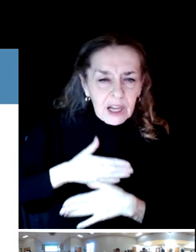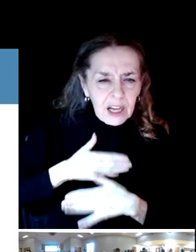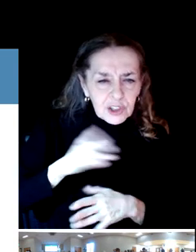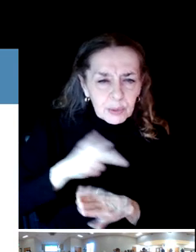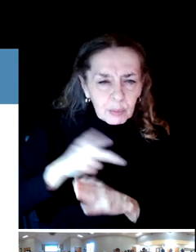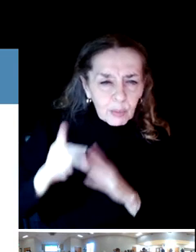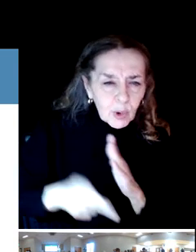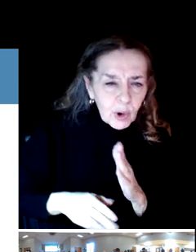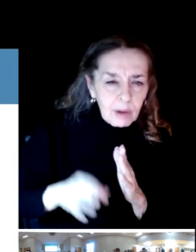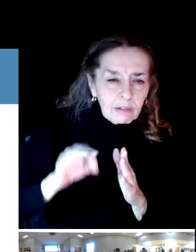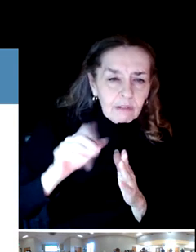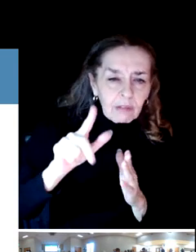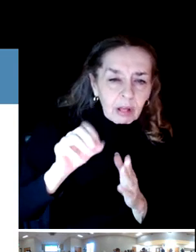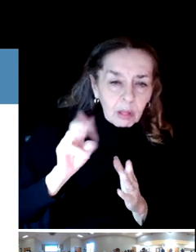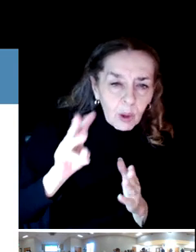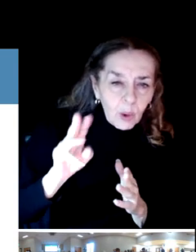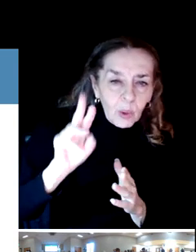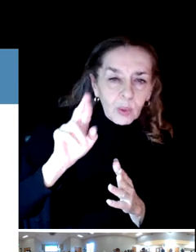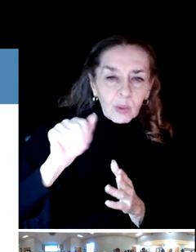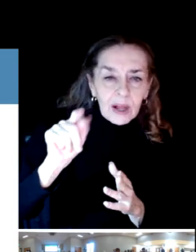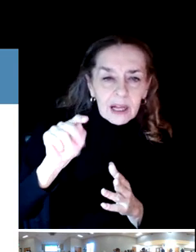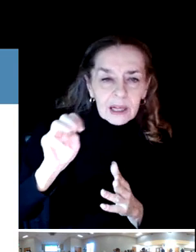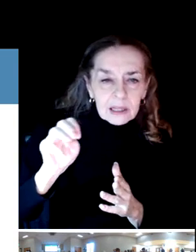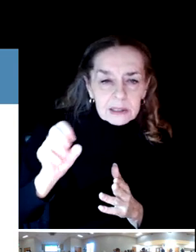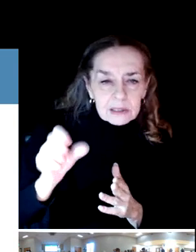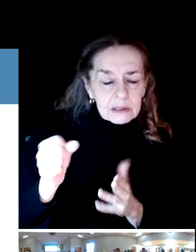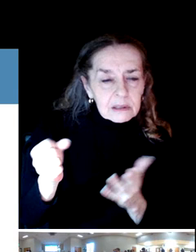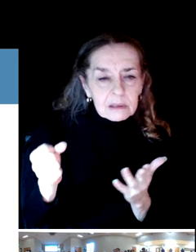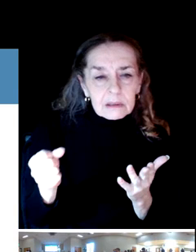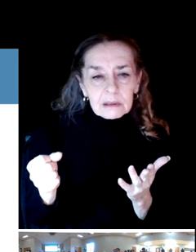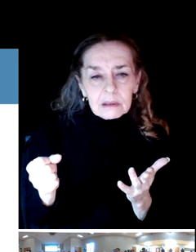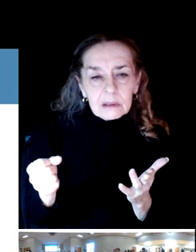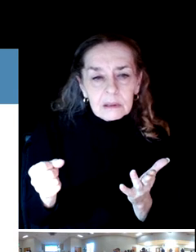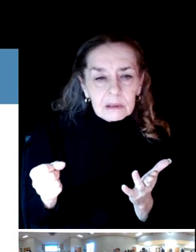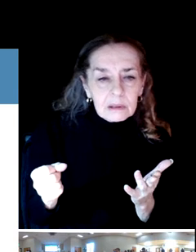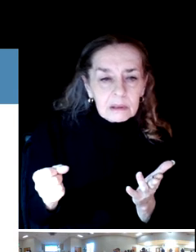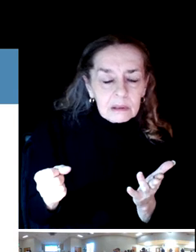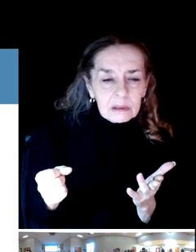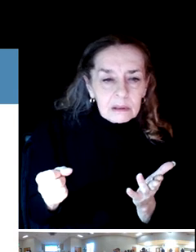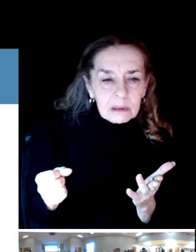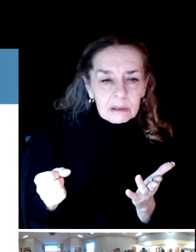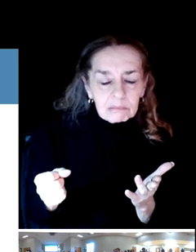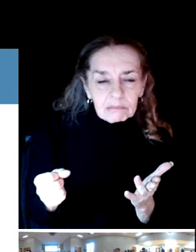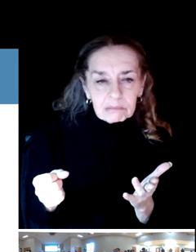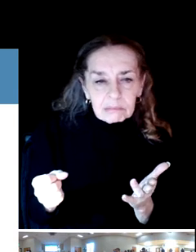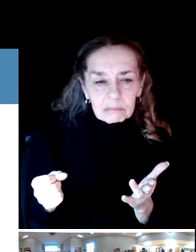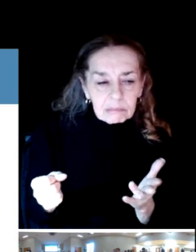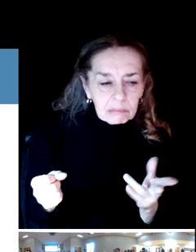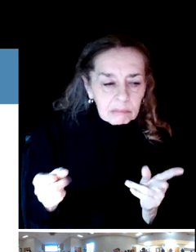And are programs typically offered continuously when maybe they don't go.